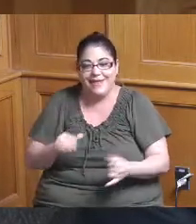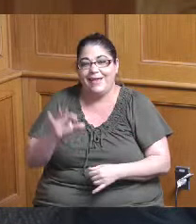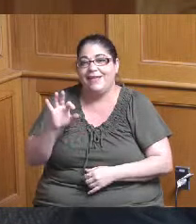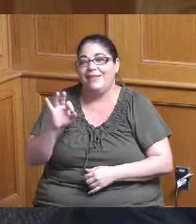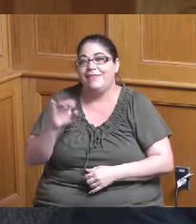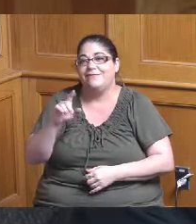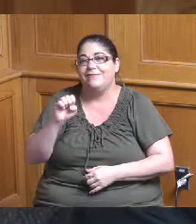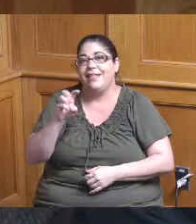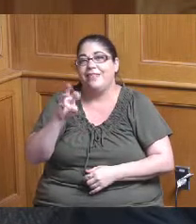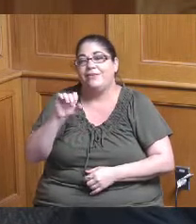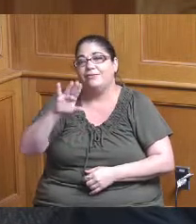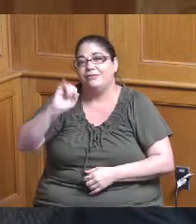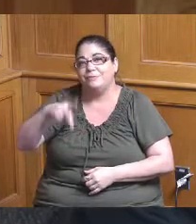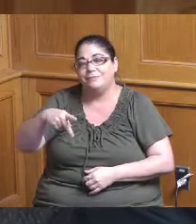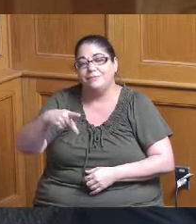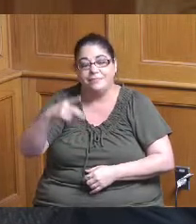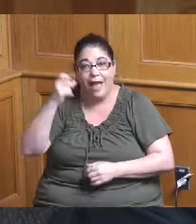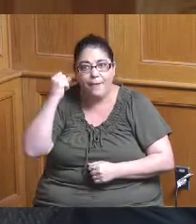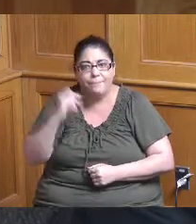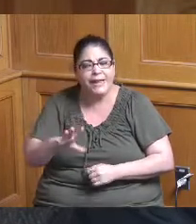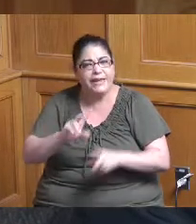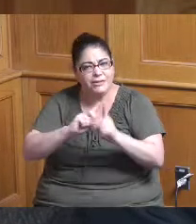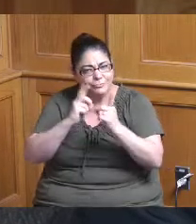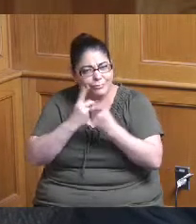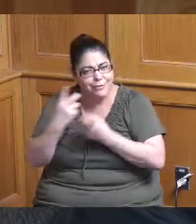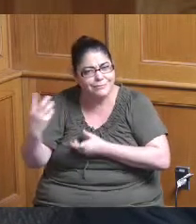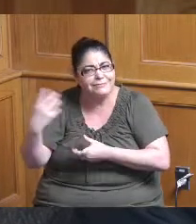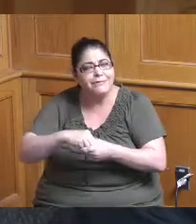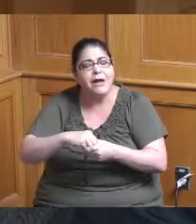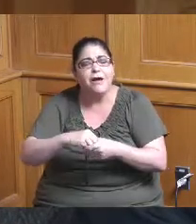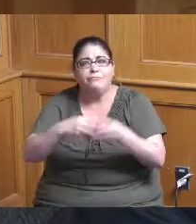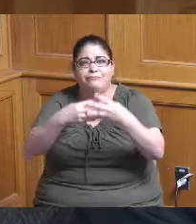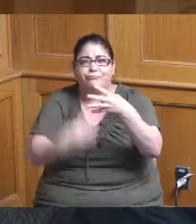the number of departments that are participating I mean when you talk about the enthusiasm you've